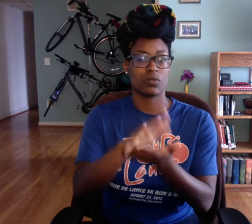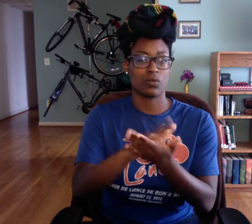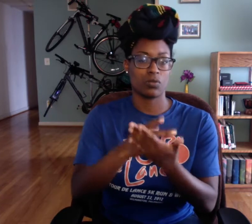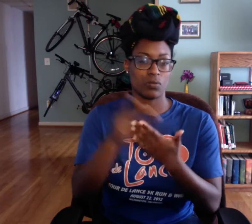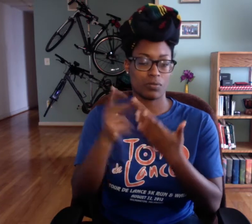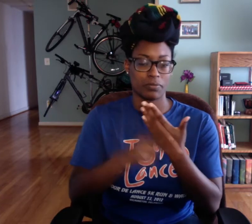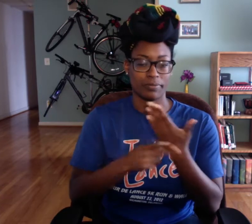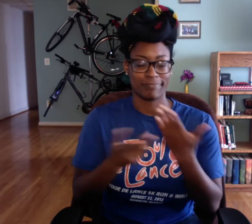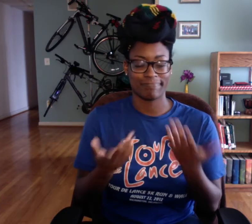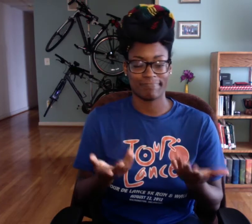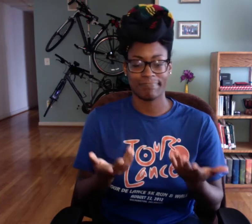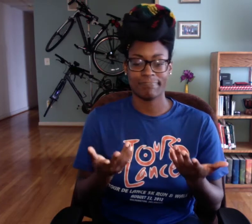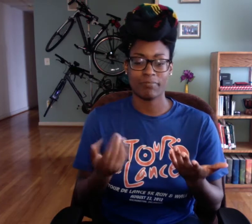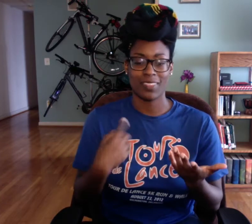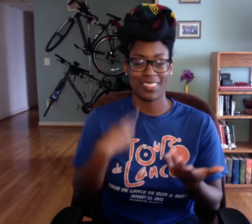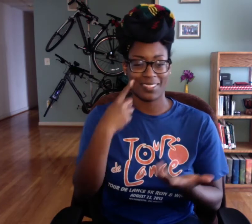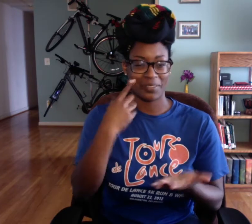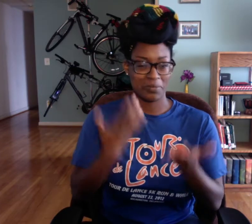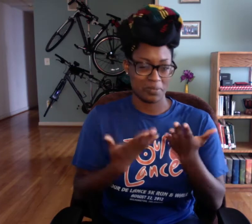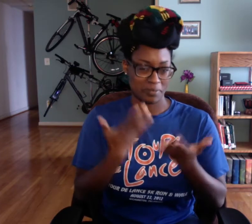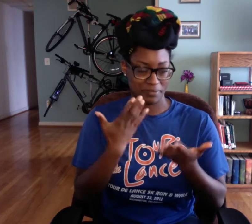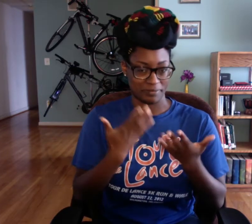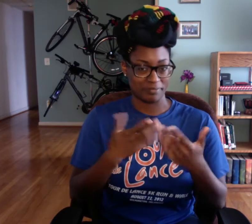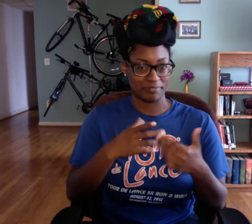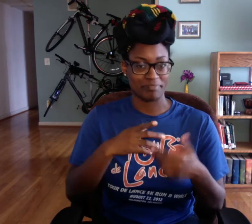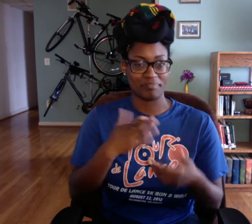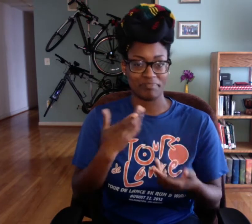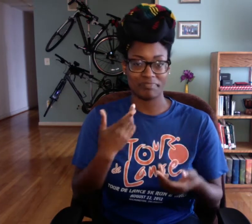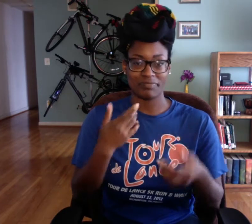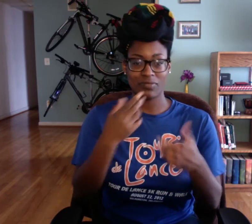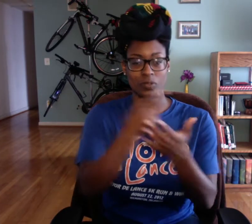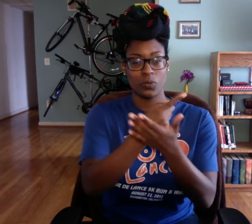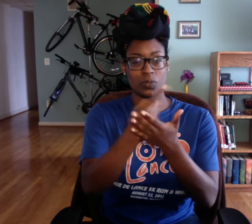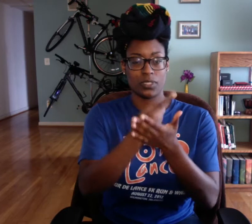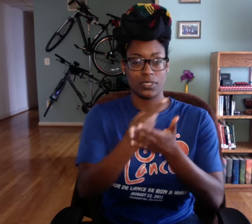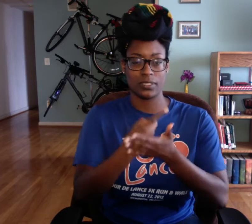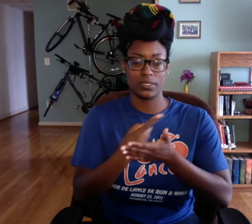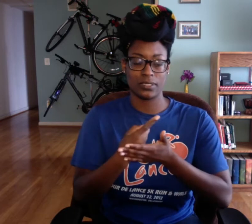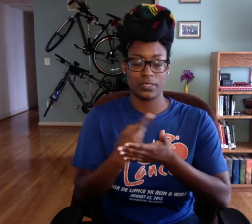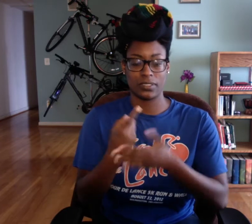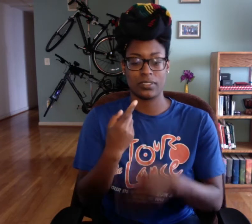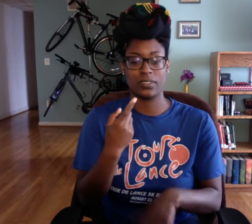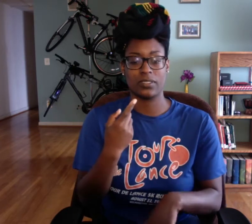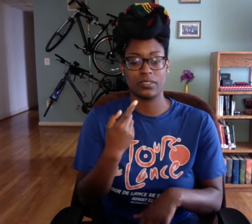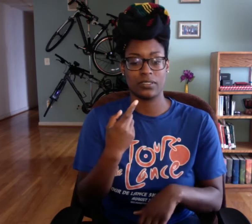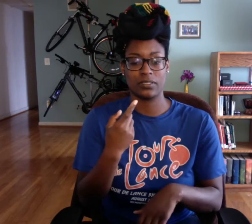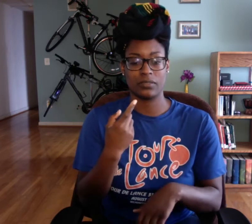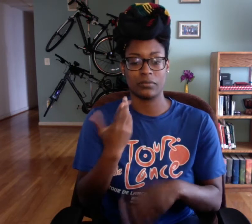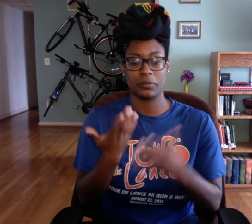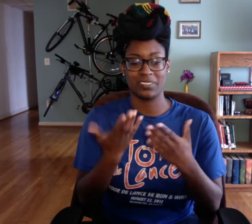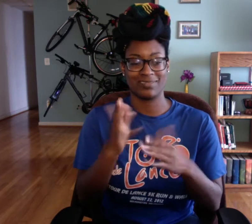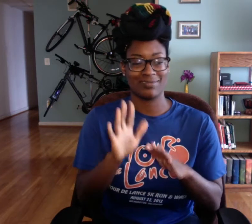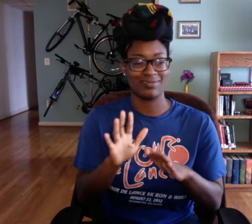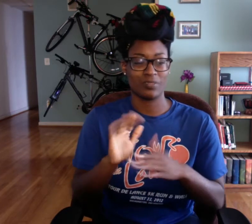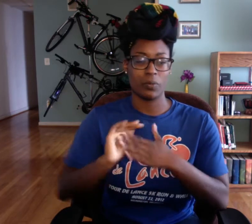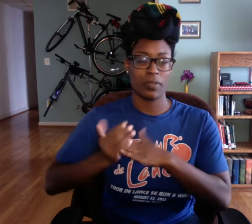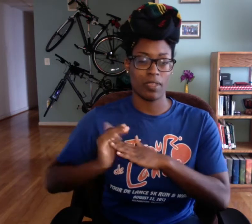But I do, I wanna talk about my experience here in this masters program so... They may be weekly.